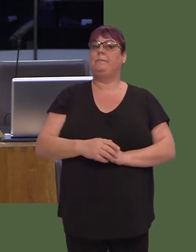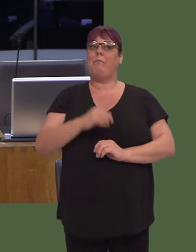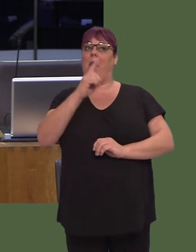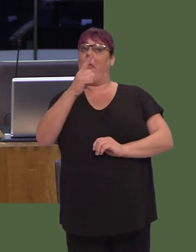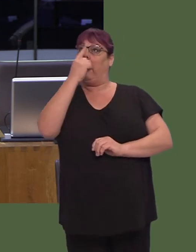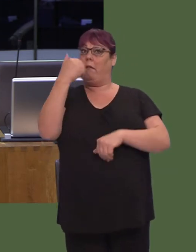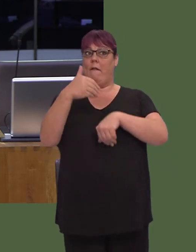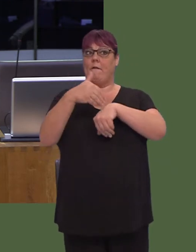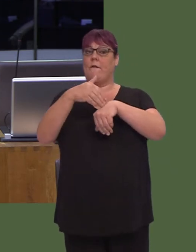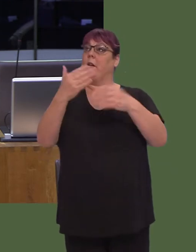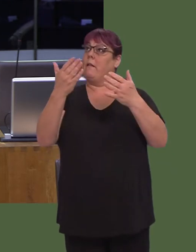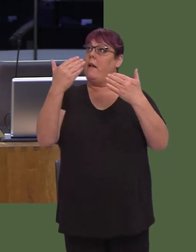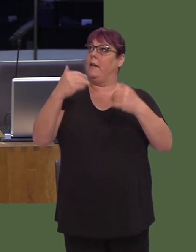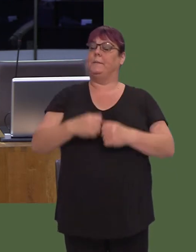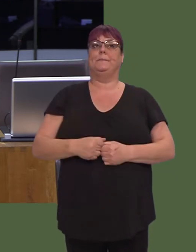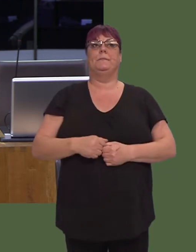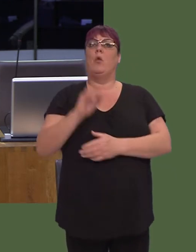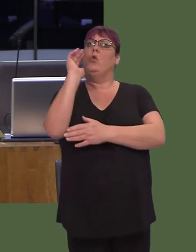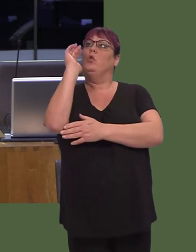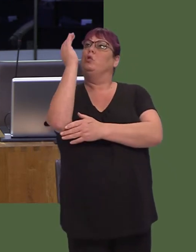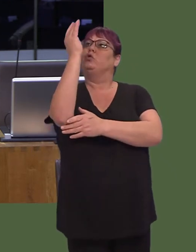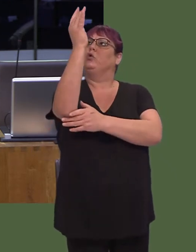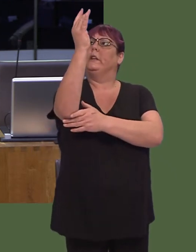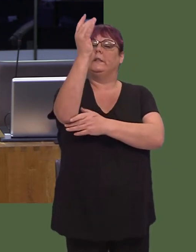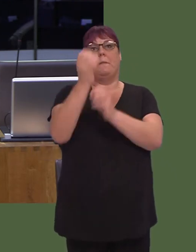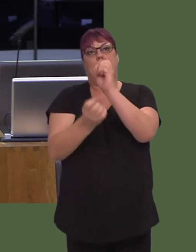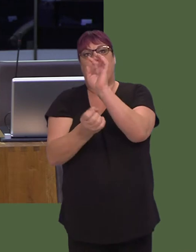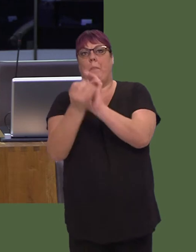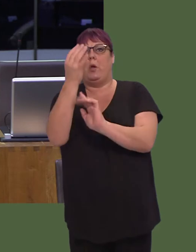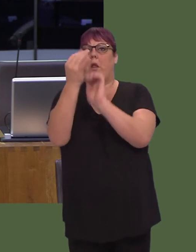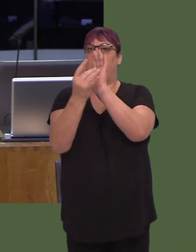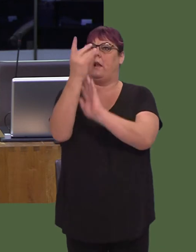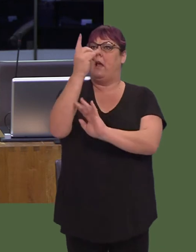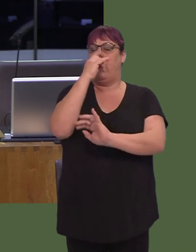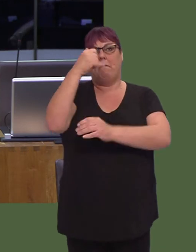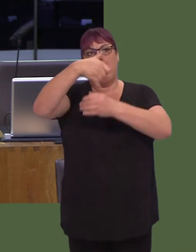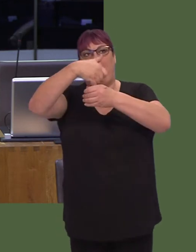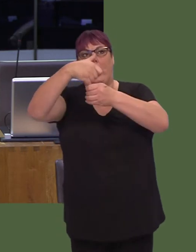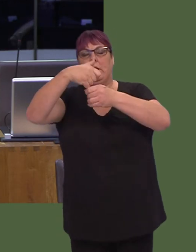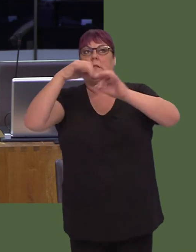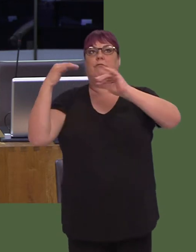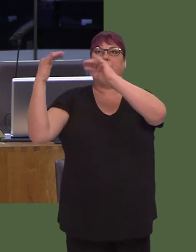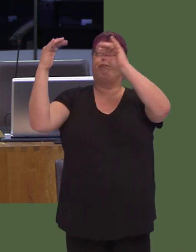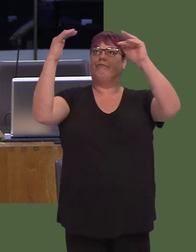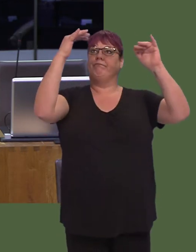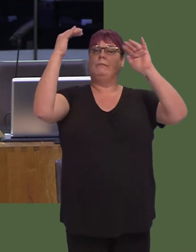Burning wood from trees also releases concentrated toxins back into the air, increasing our carbon footprint.